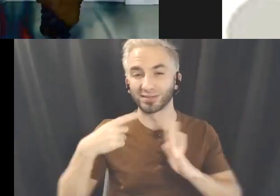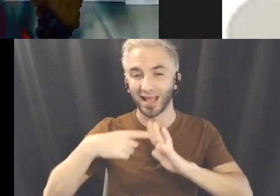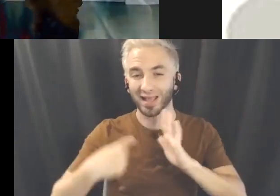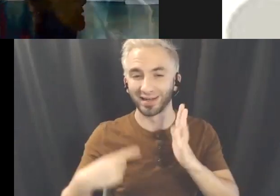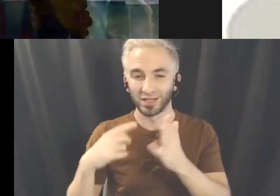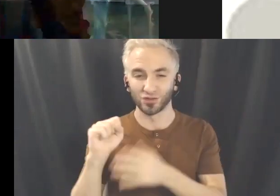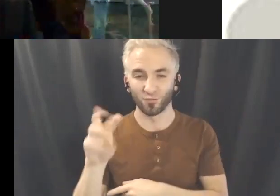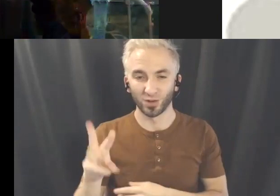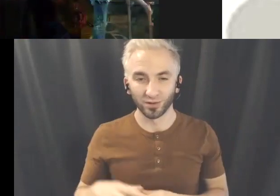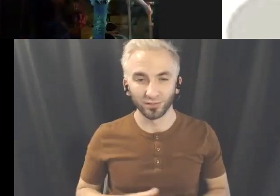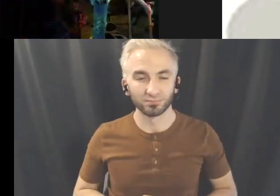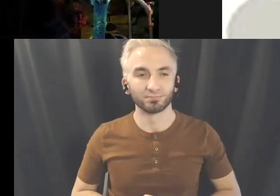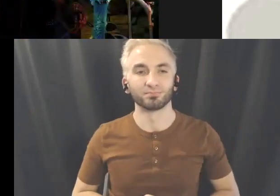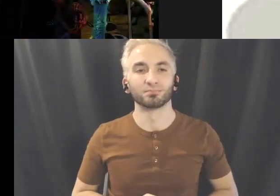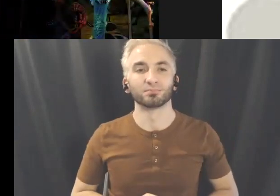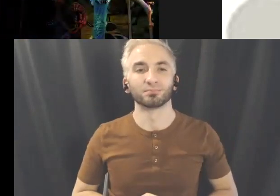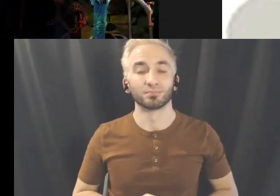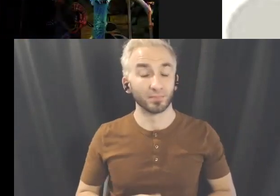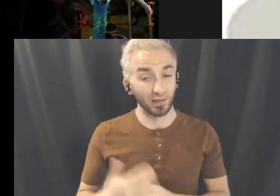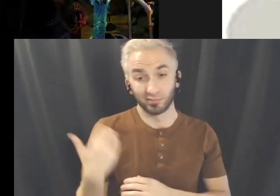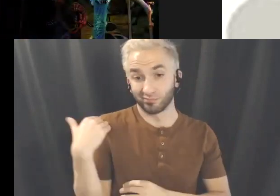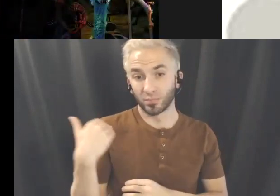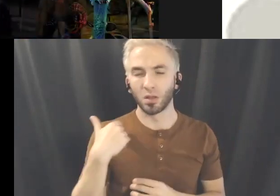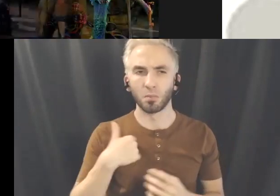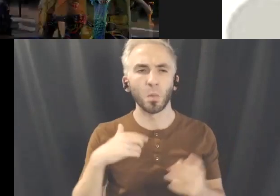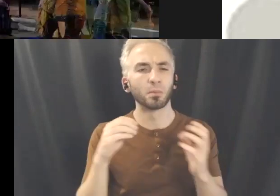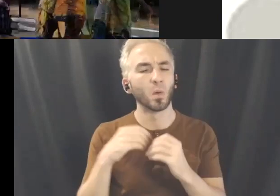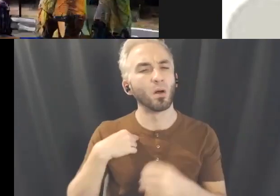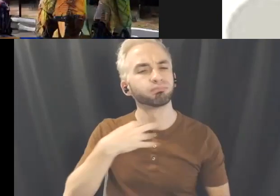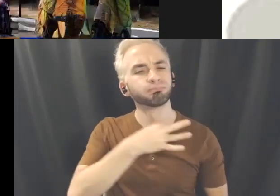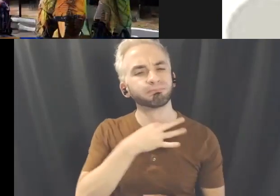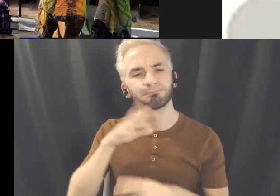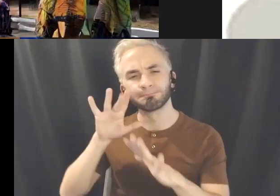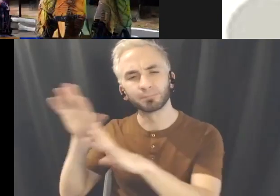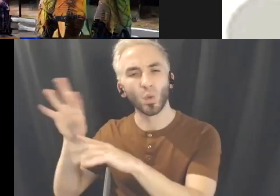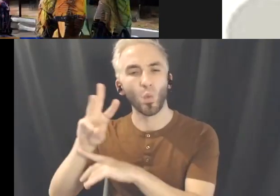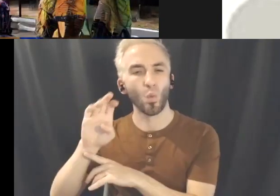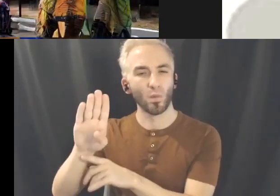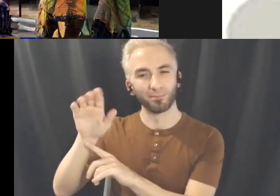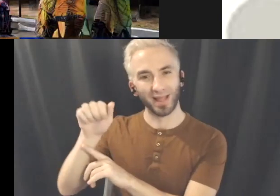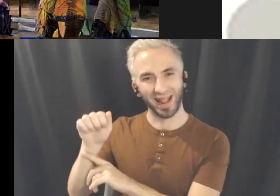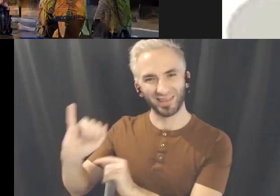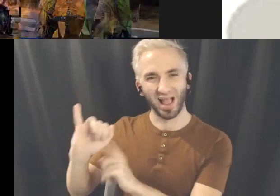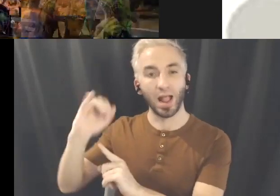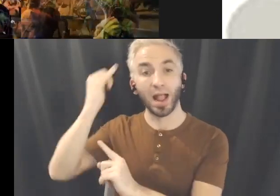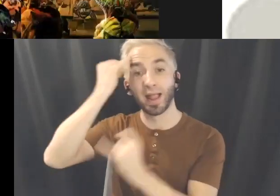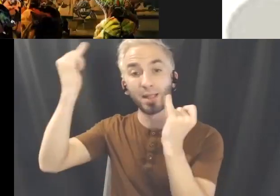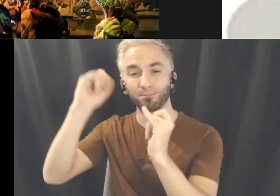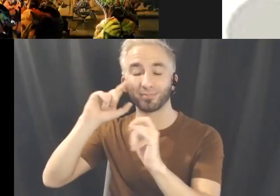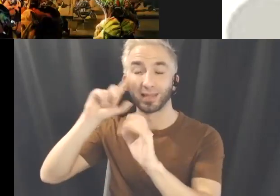Lately I've also become inquisitive about web-based AI image generation and manipulation.Ii